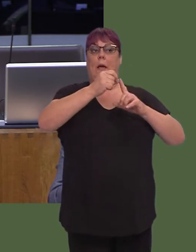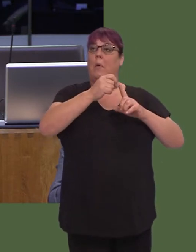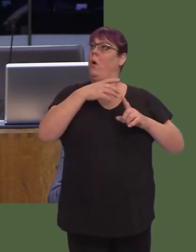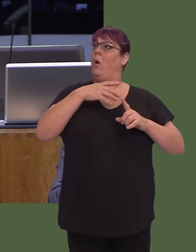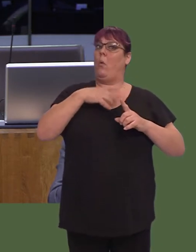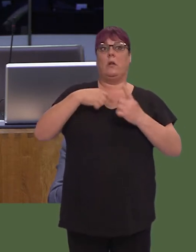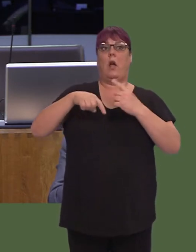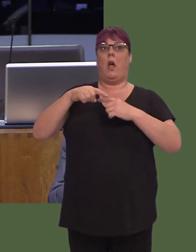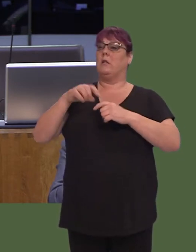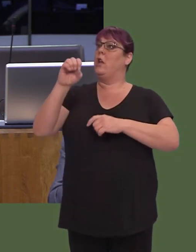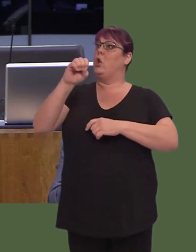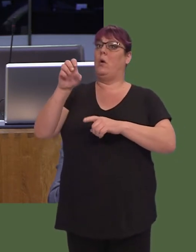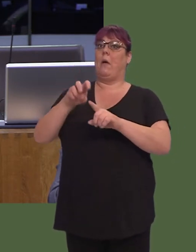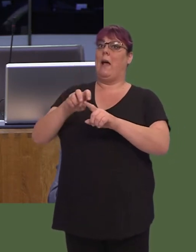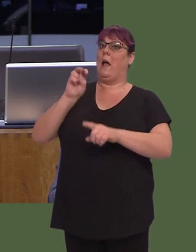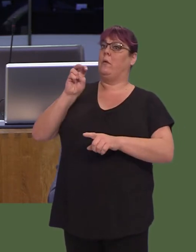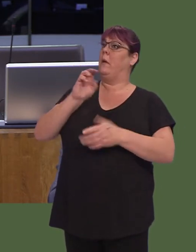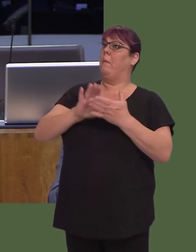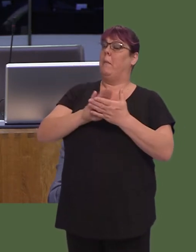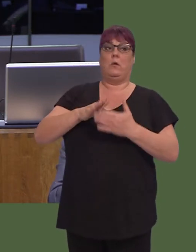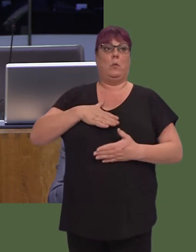don't want any environmental regulations.